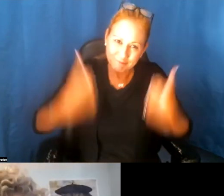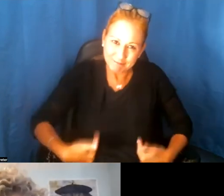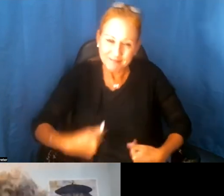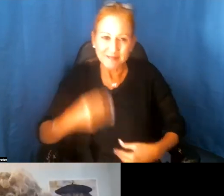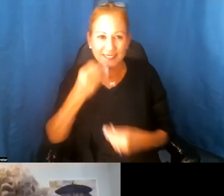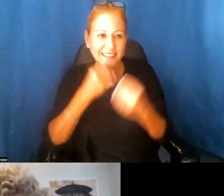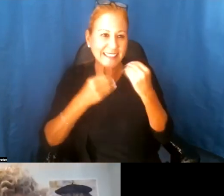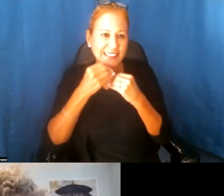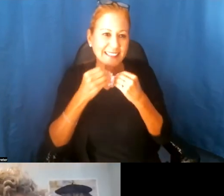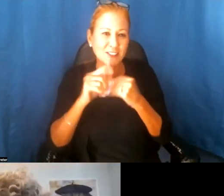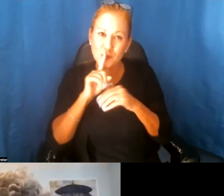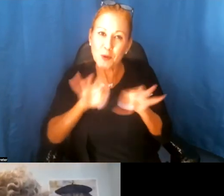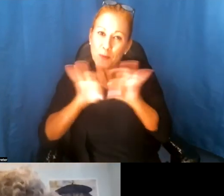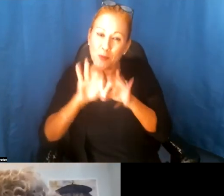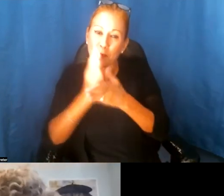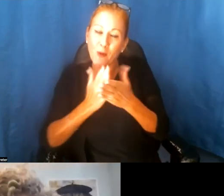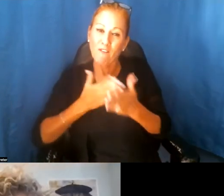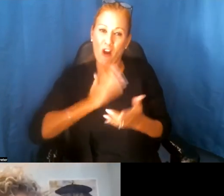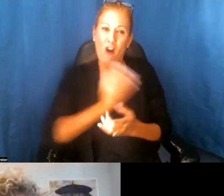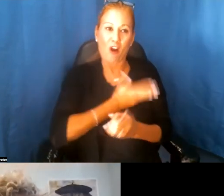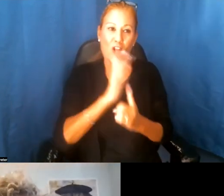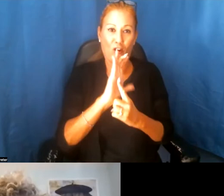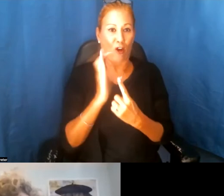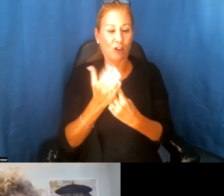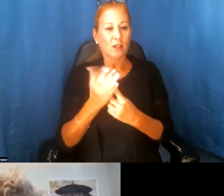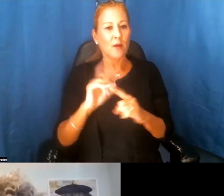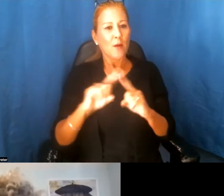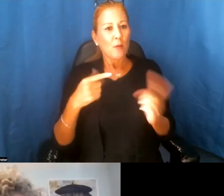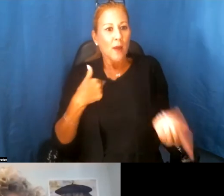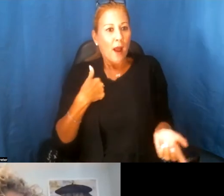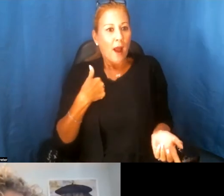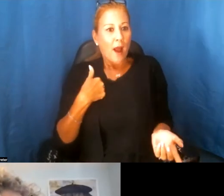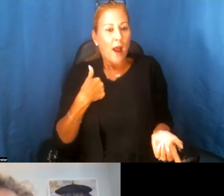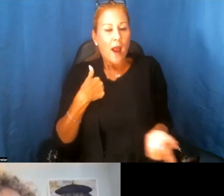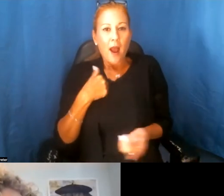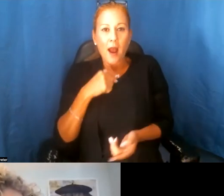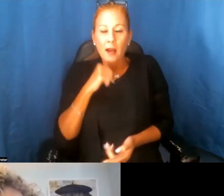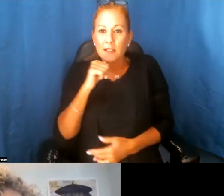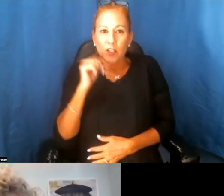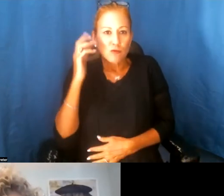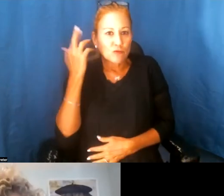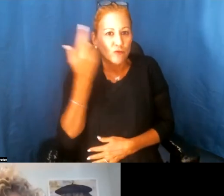like, a really important part of our culture but I- I had never had anybody